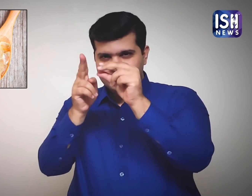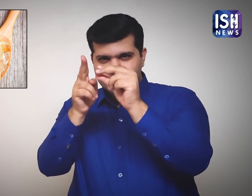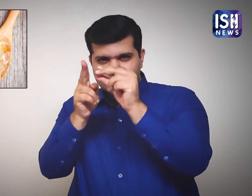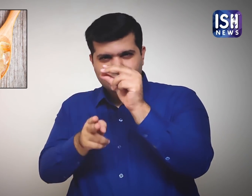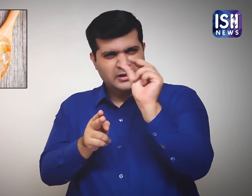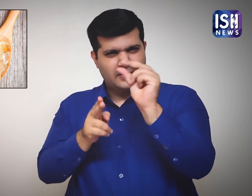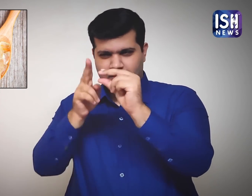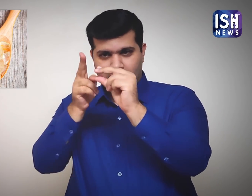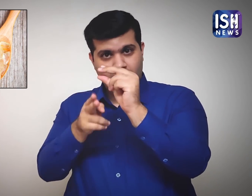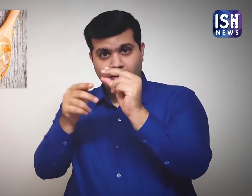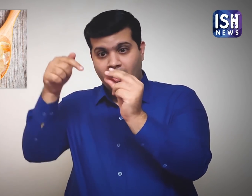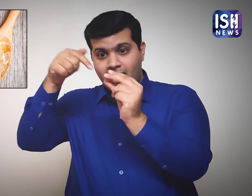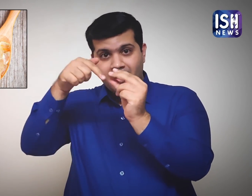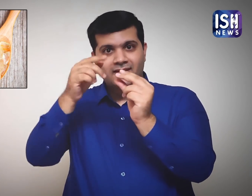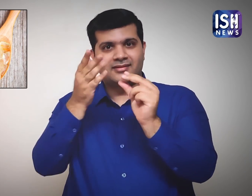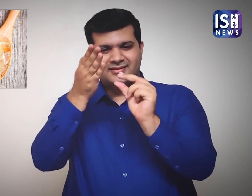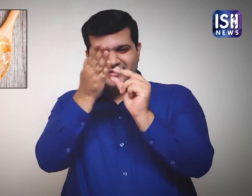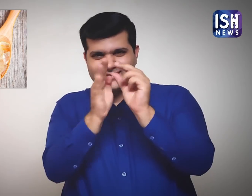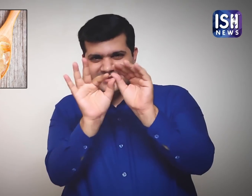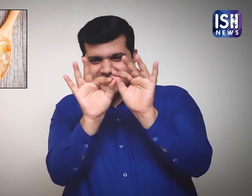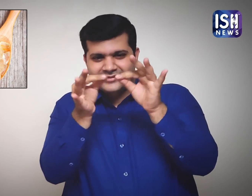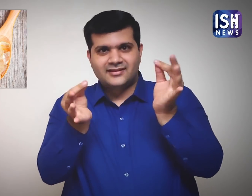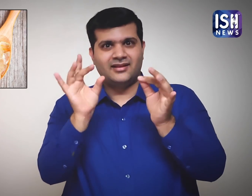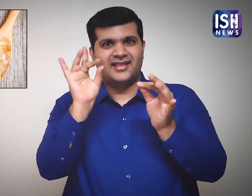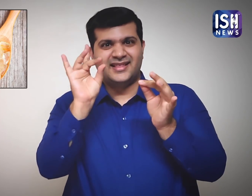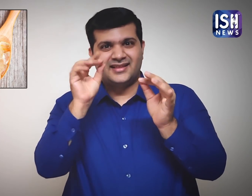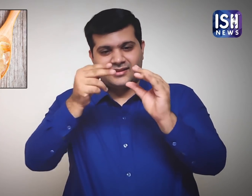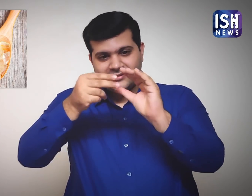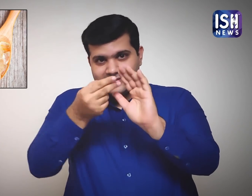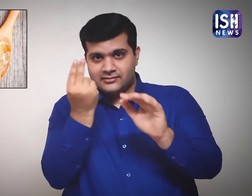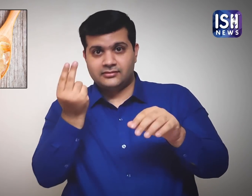Peel the tough skin of the plant and scoop out the gel.